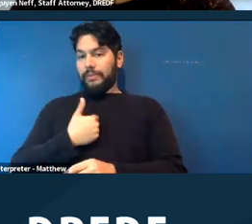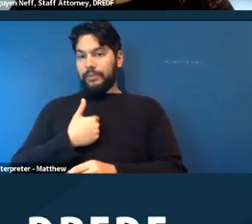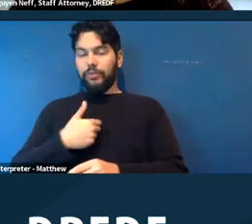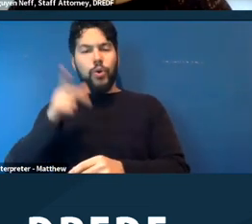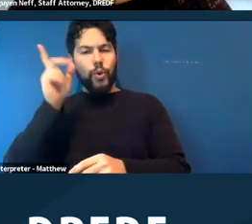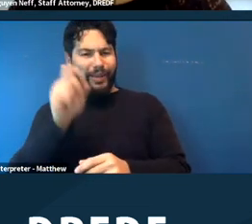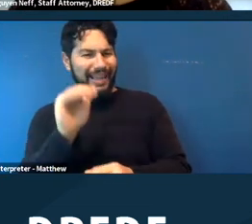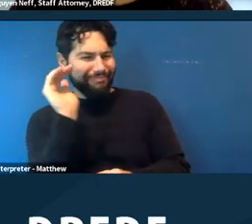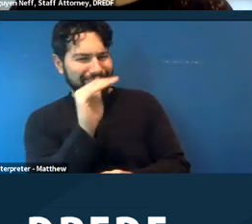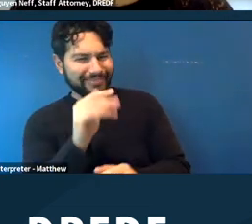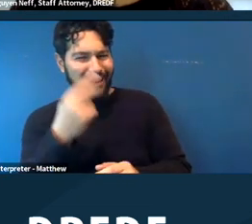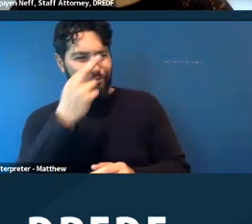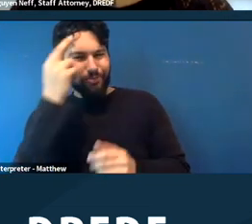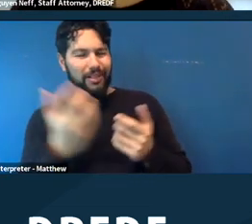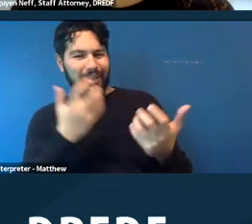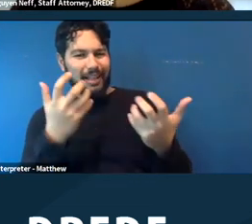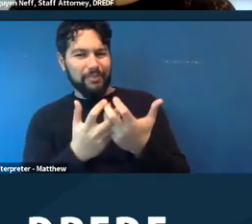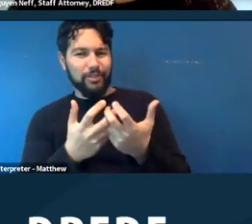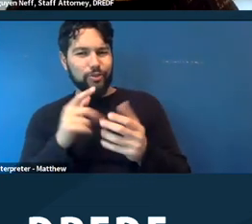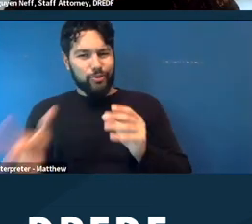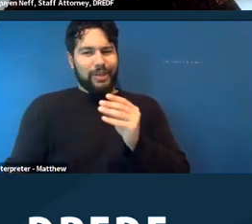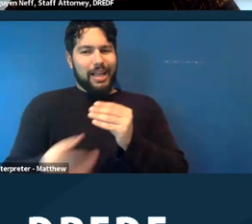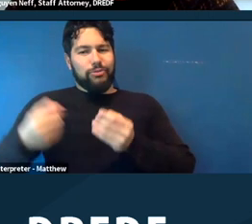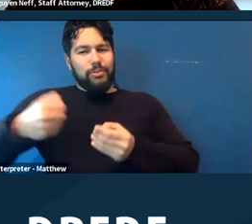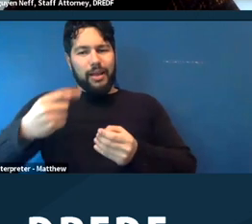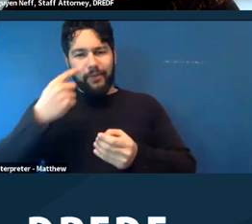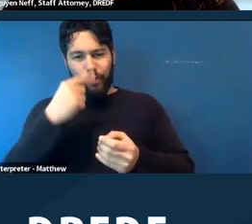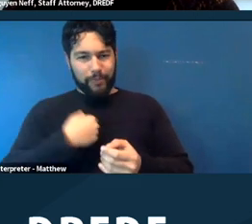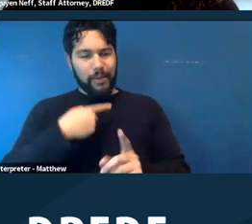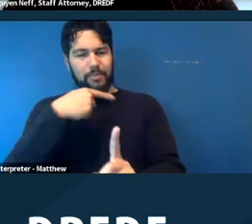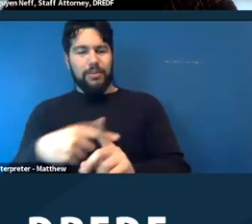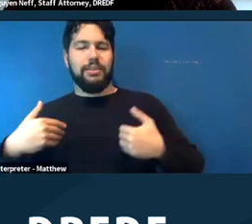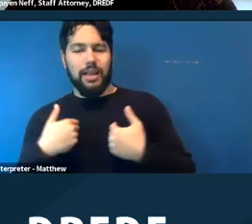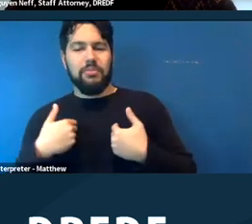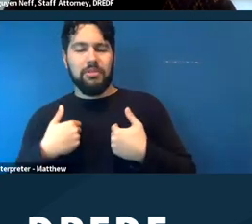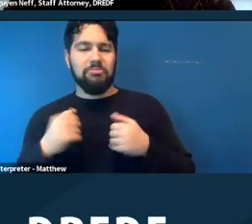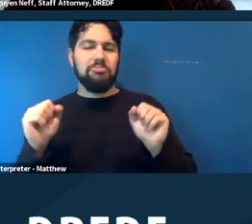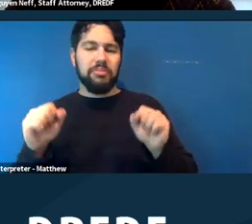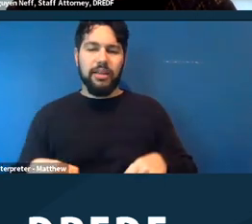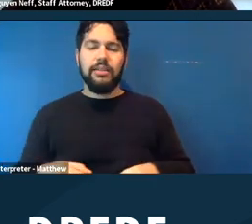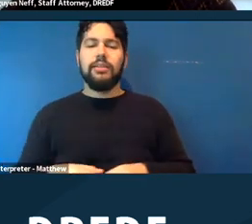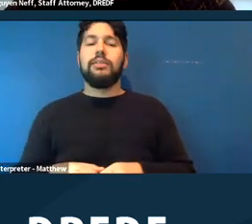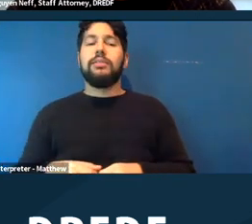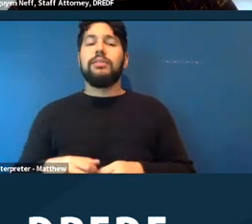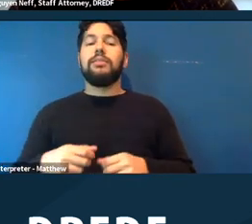a reasonable accommodation for that as well. A lot of shelters are congregate shelters